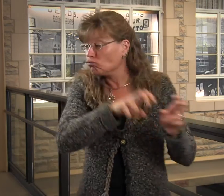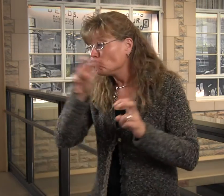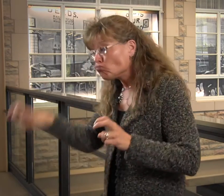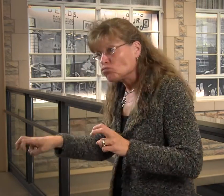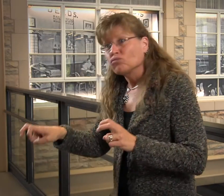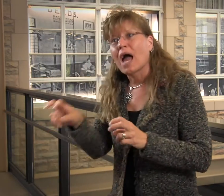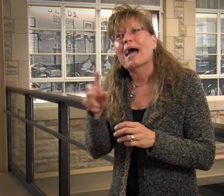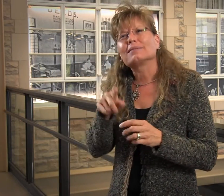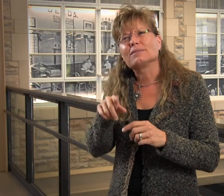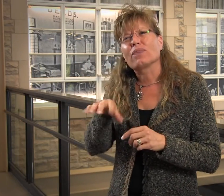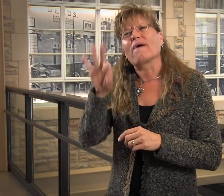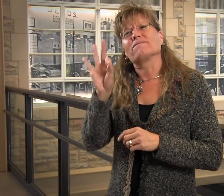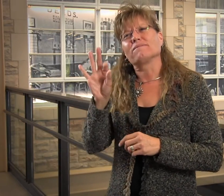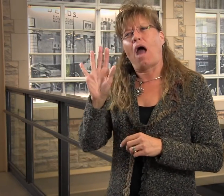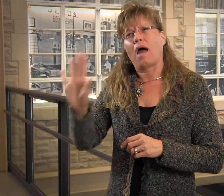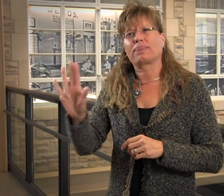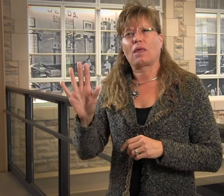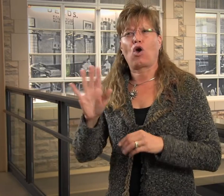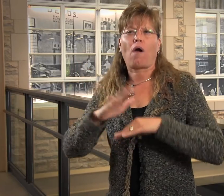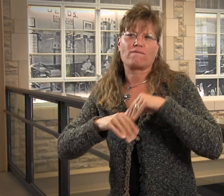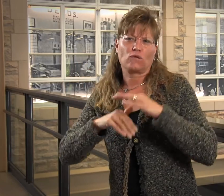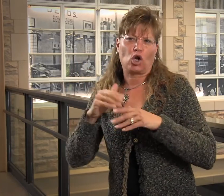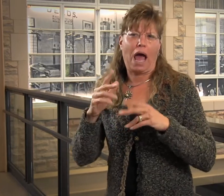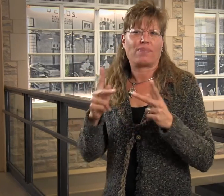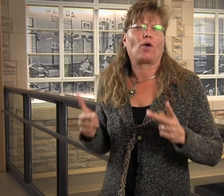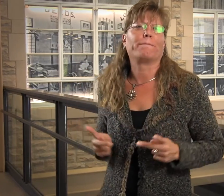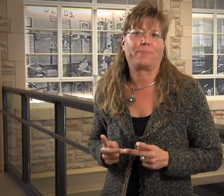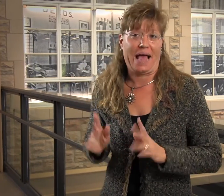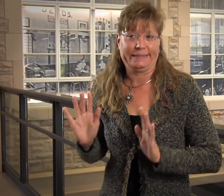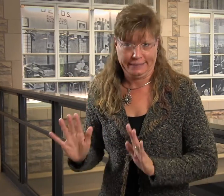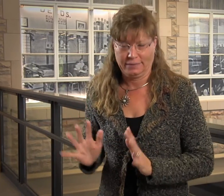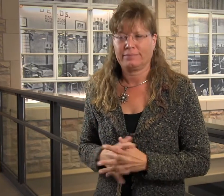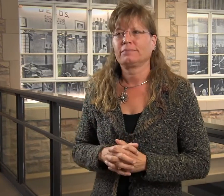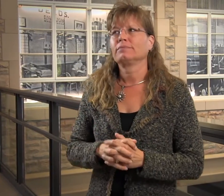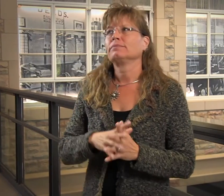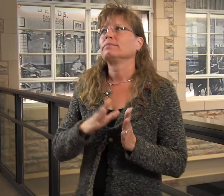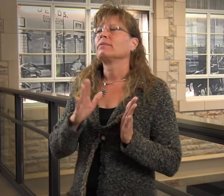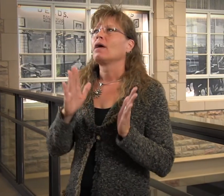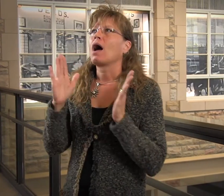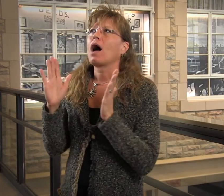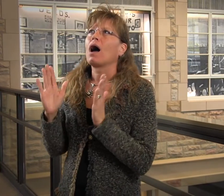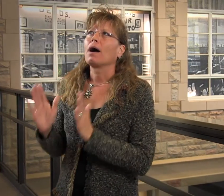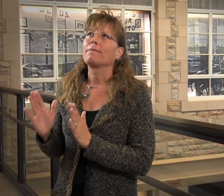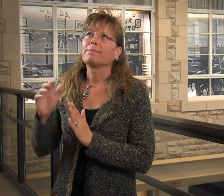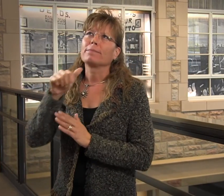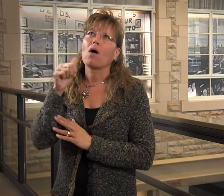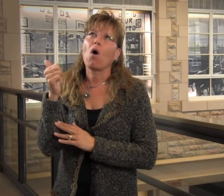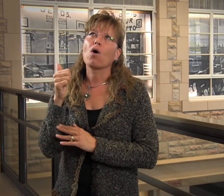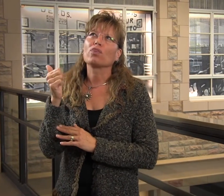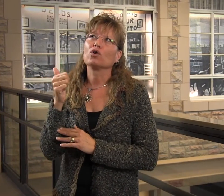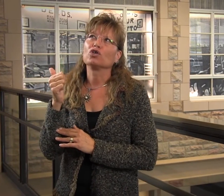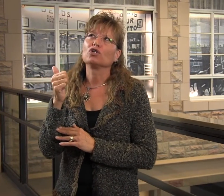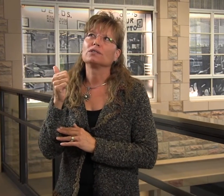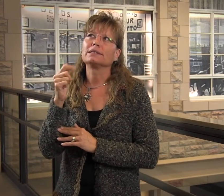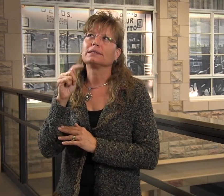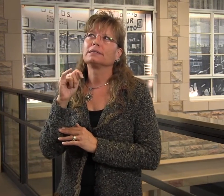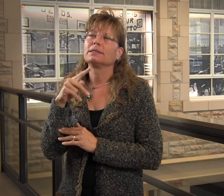move on to something else. Foster that, and with that they can find their own comfort zone and comfortable place to be.